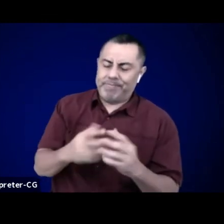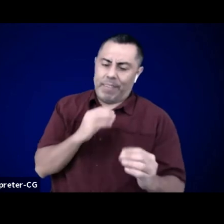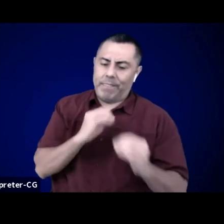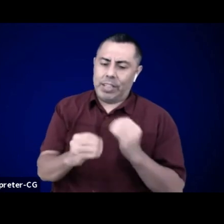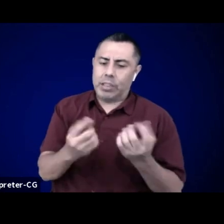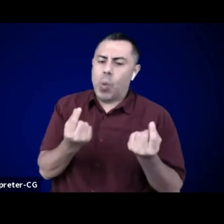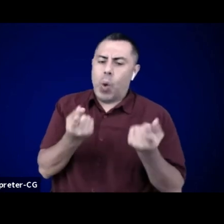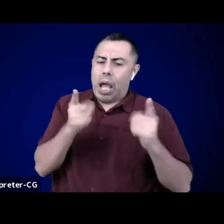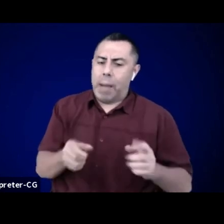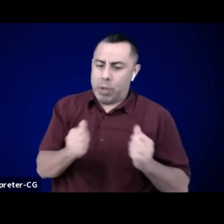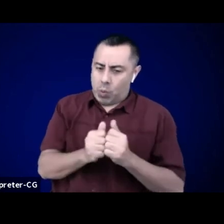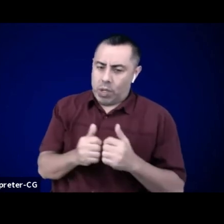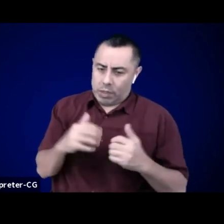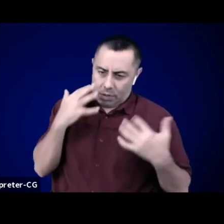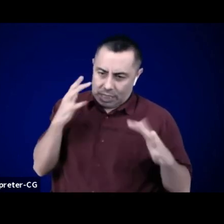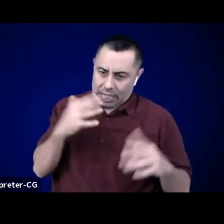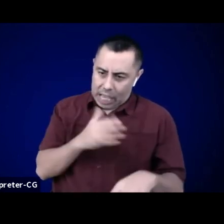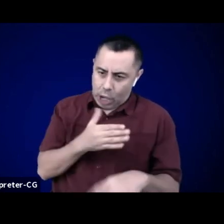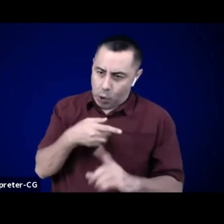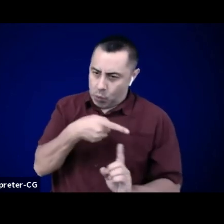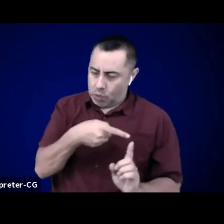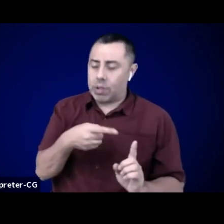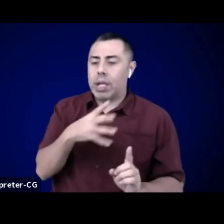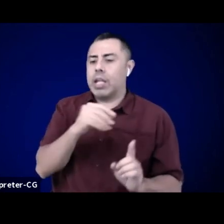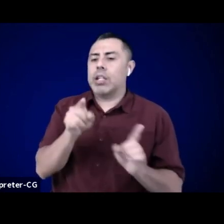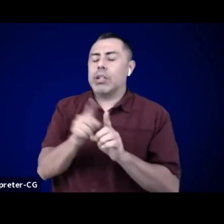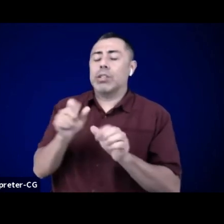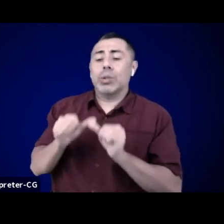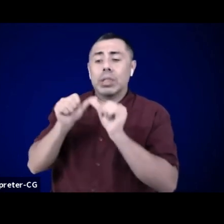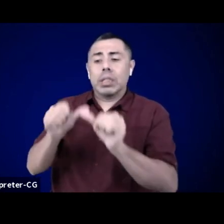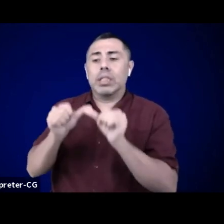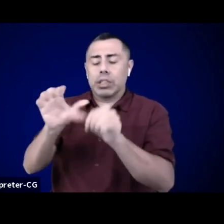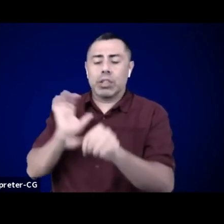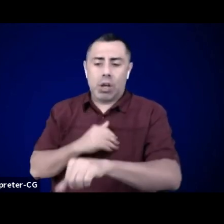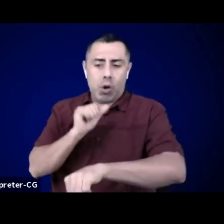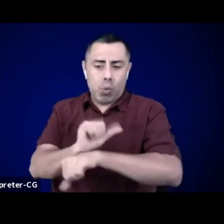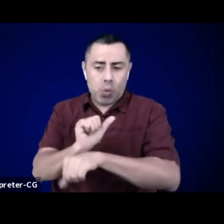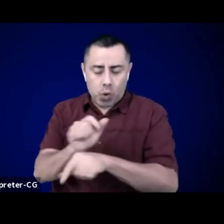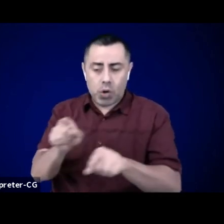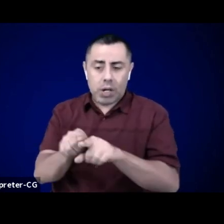Part of what our conversation here today, is about relationship building,